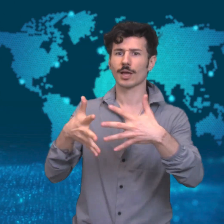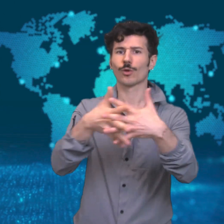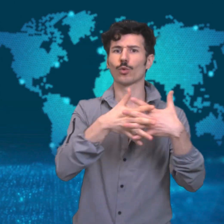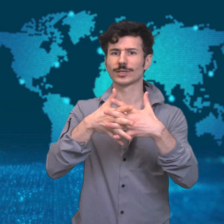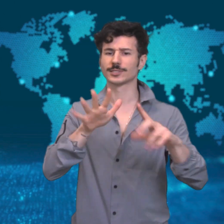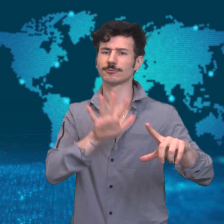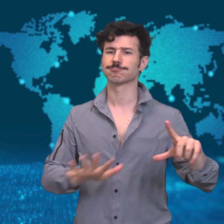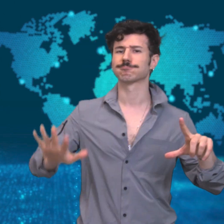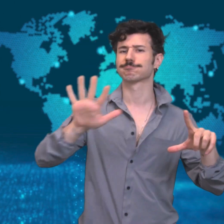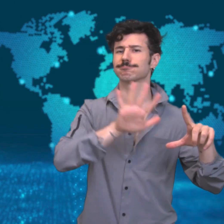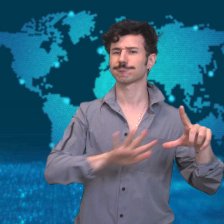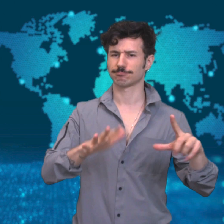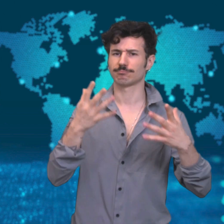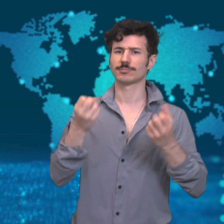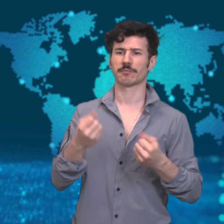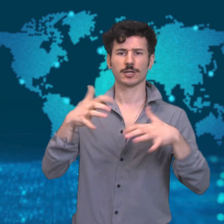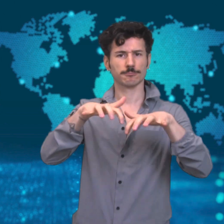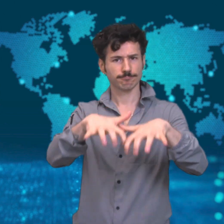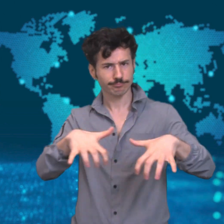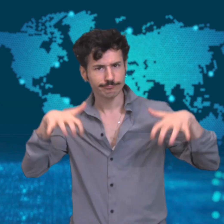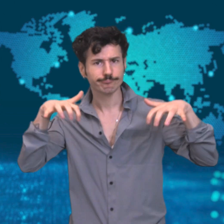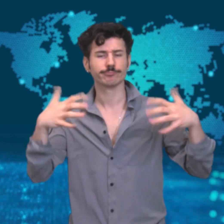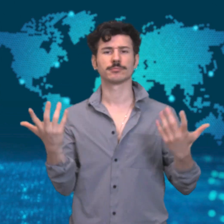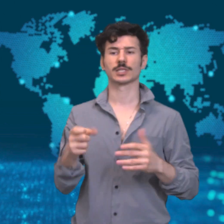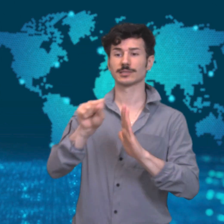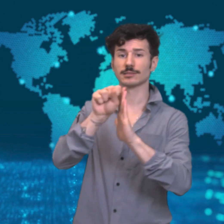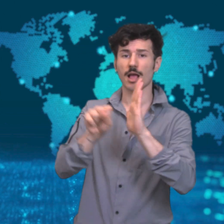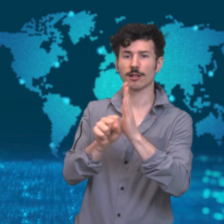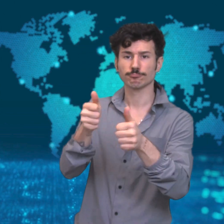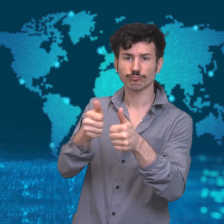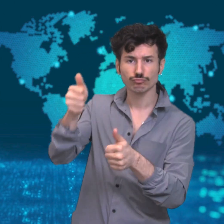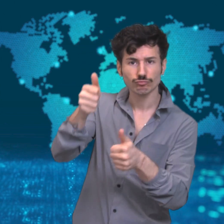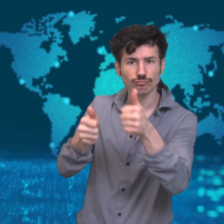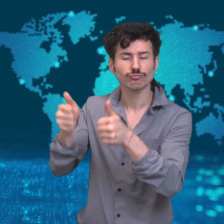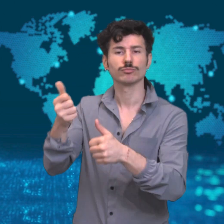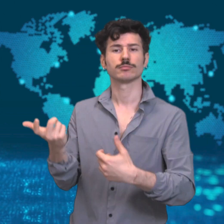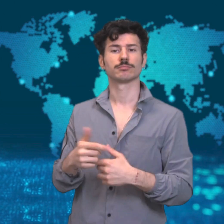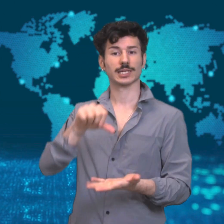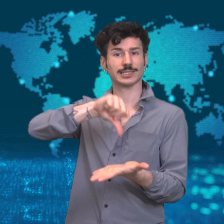Elizabeth Warren. Other US senators, governors,